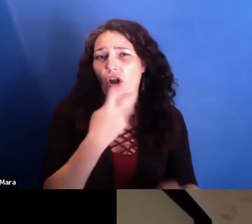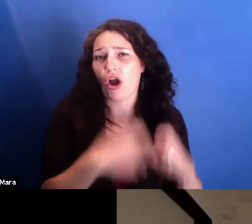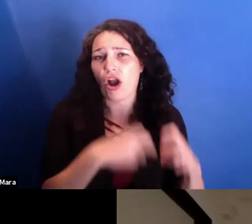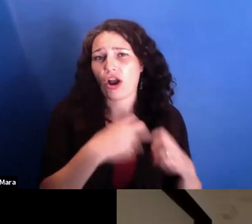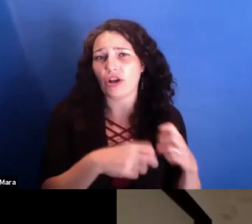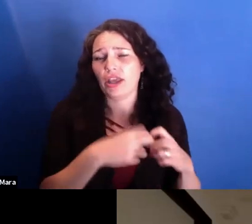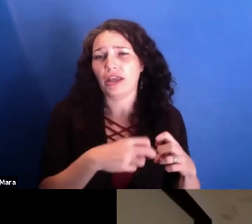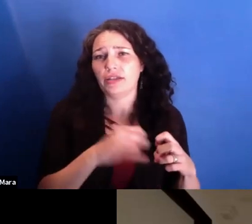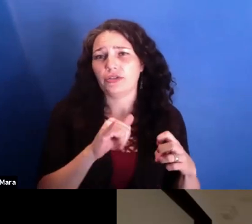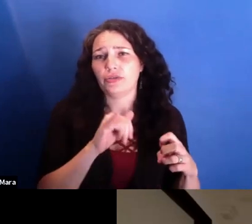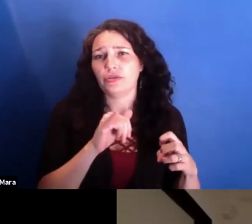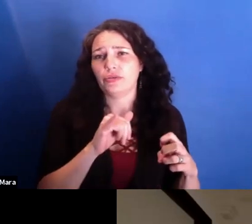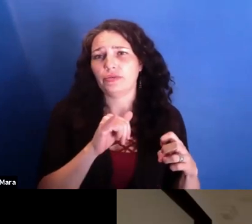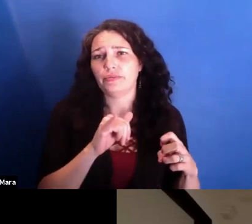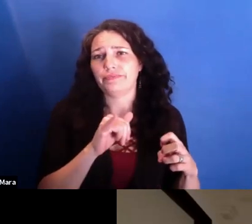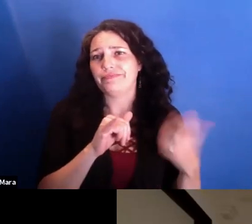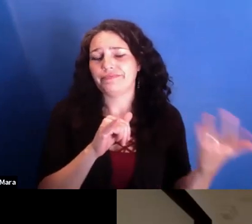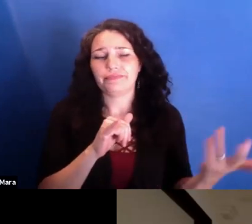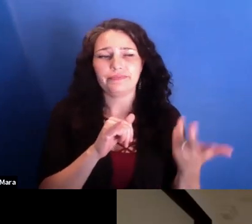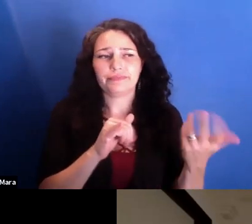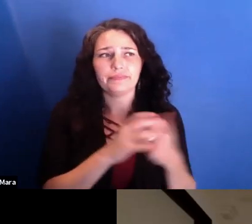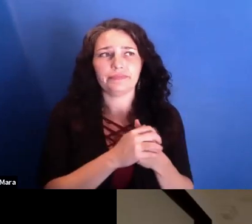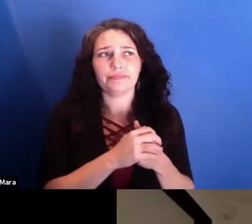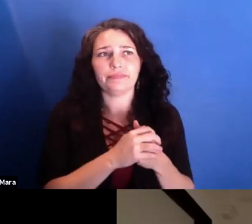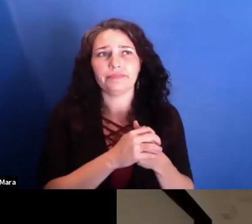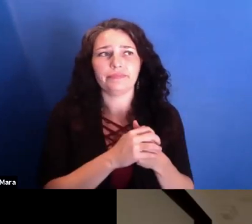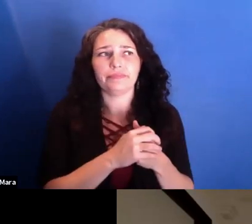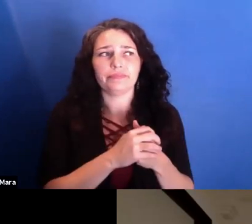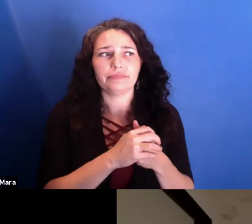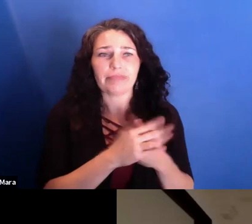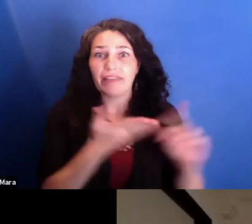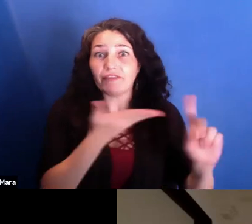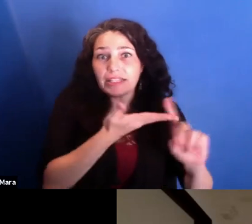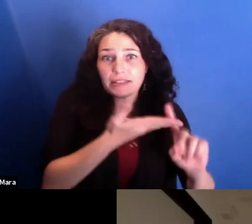what the film was about, was that easy? Or what was that? It was.